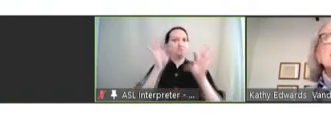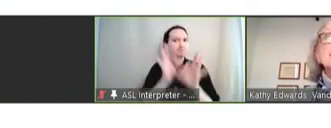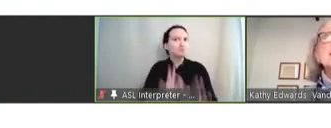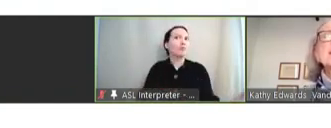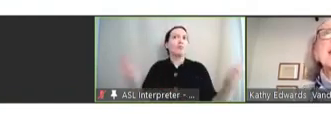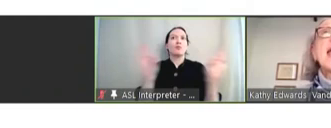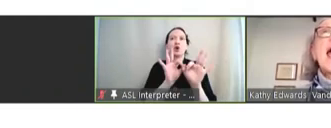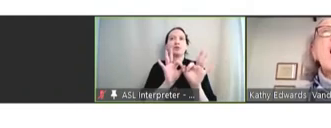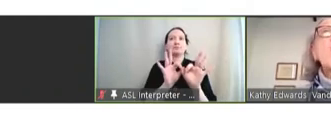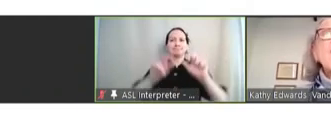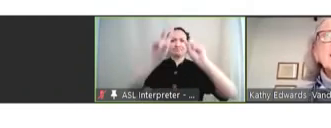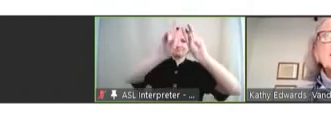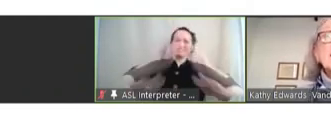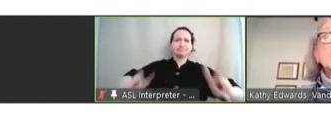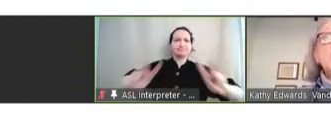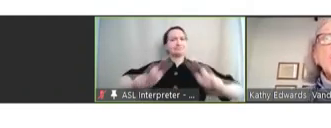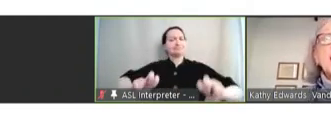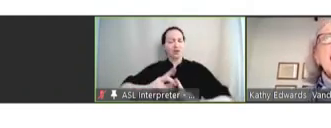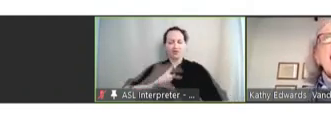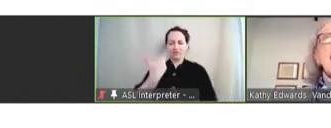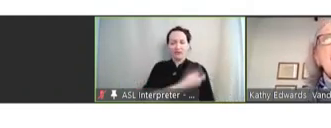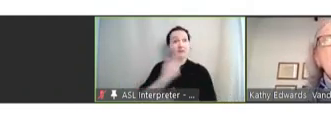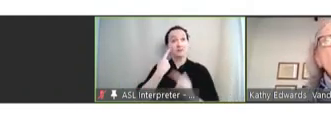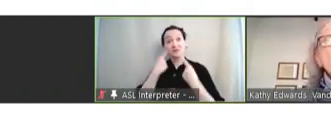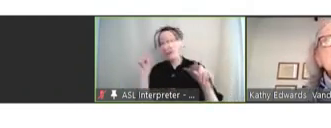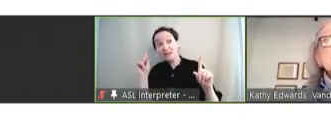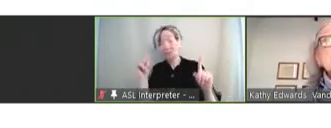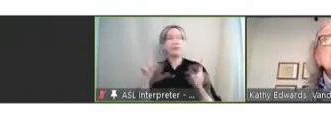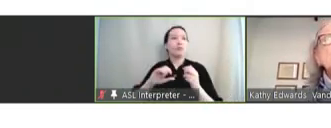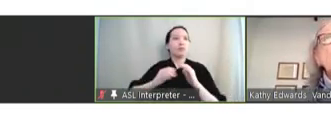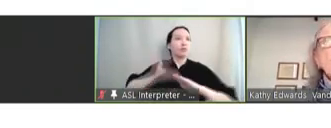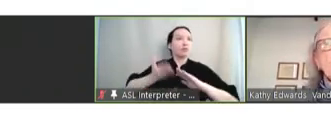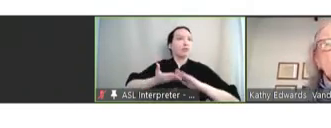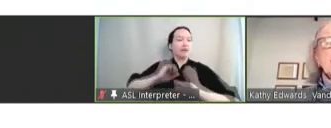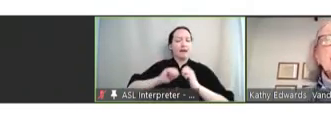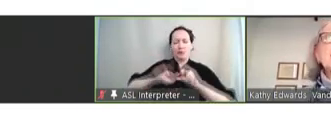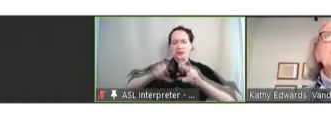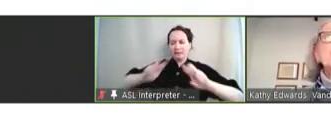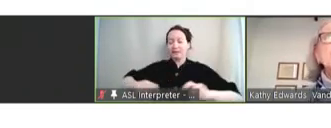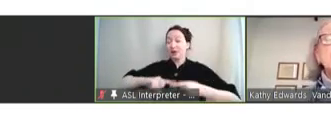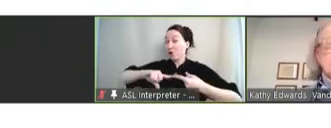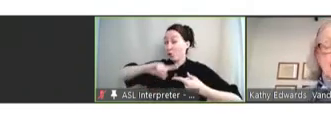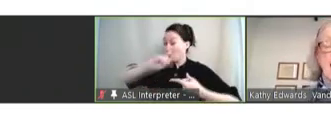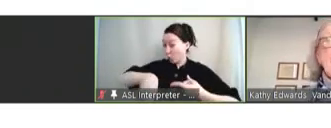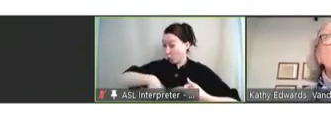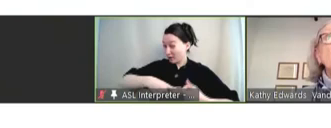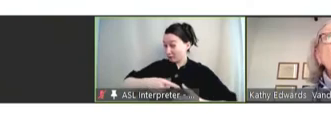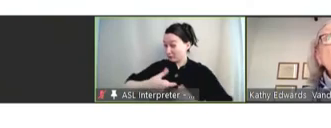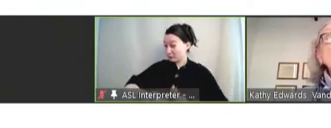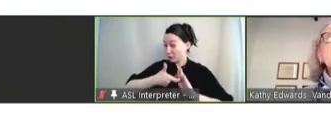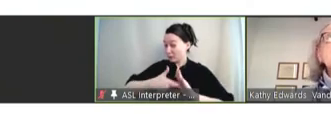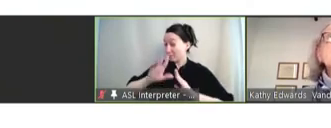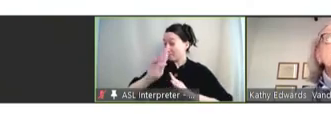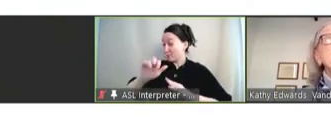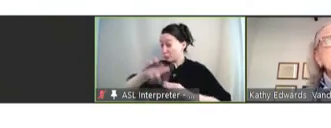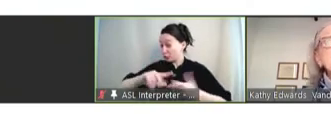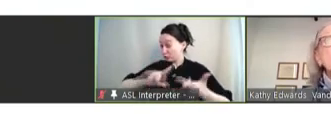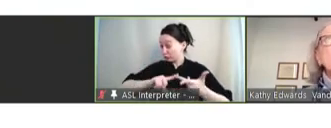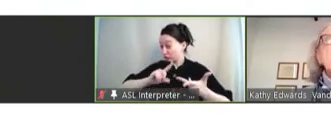assessing how vaccines work and how we assess when we need boosters and when we need to consider